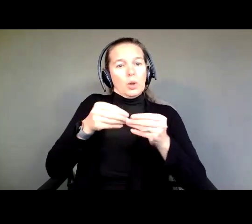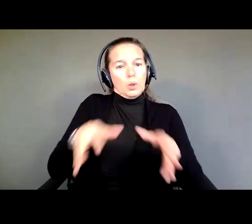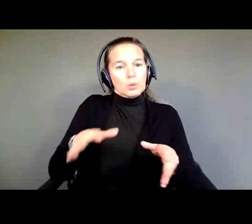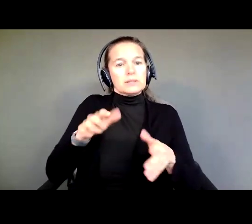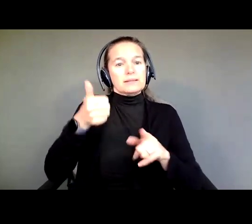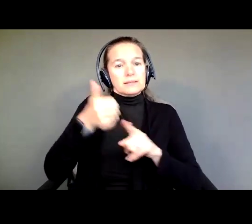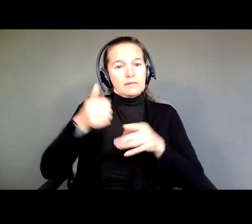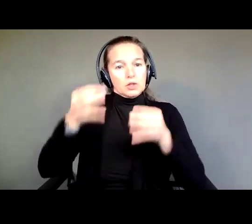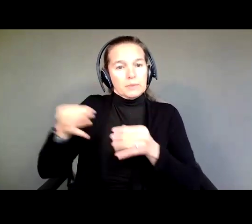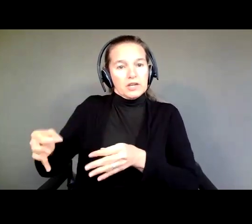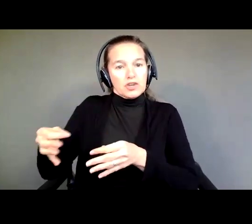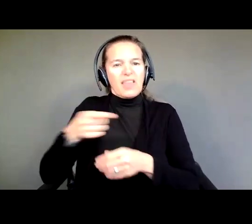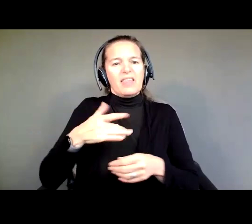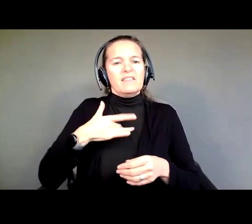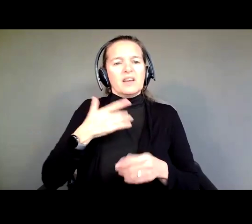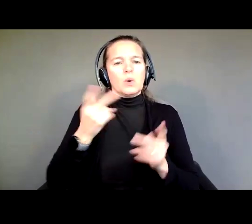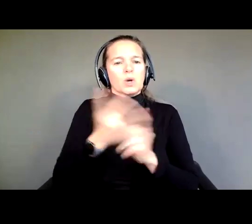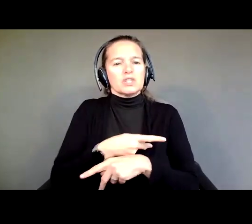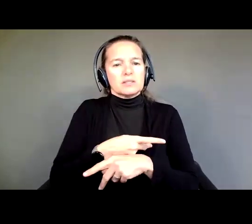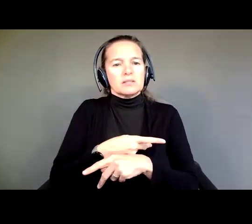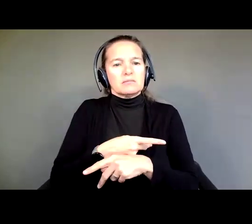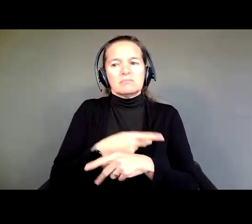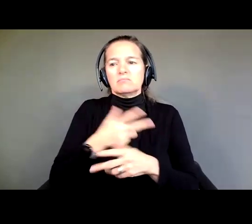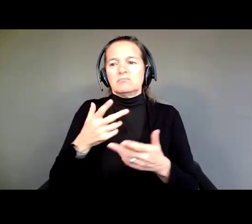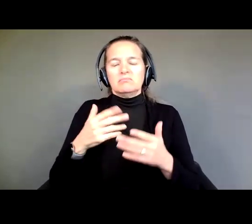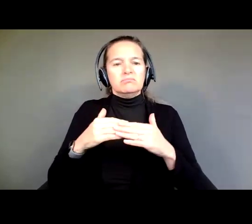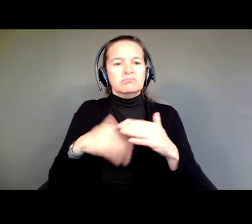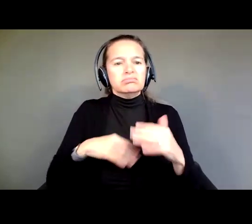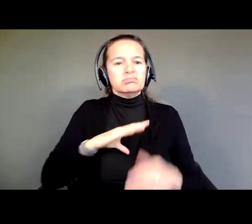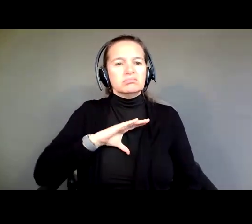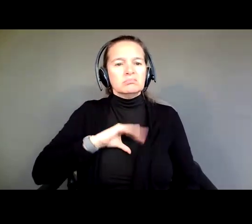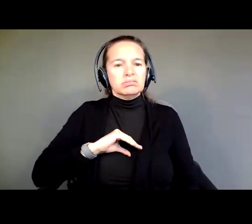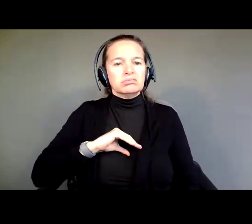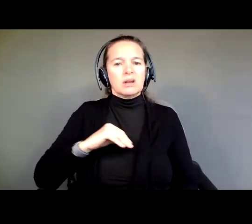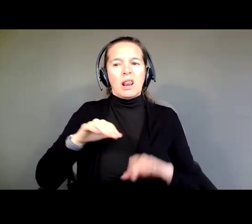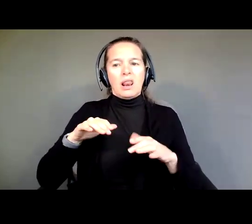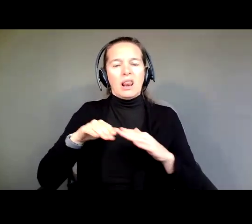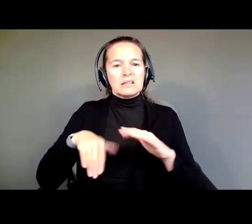they can feel worse, they can do worse, they can have less activity, they can feel inadequate;